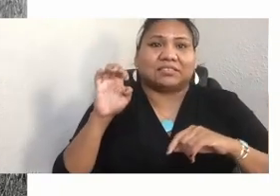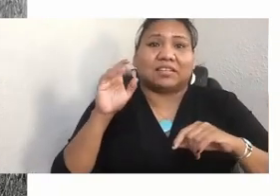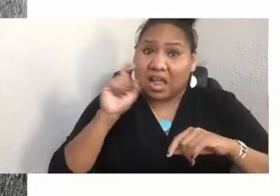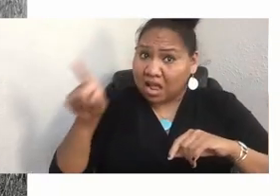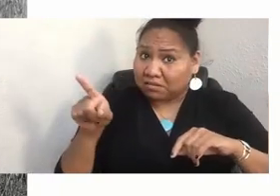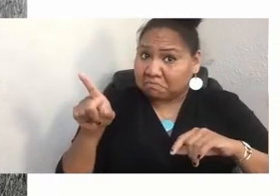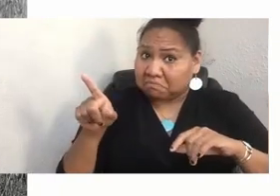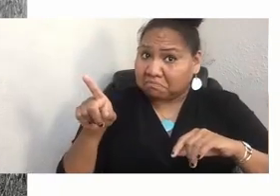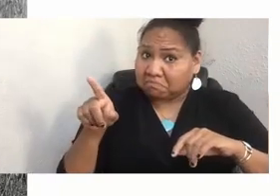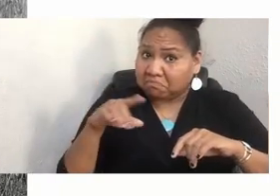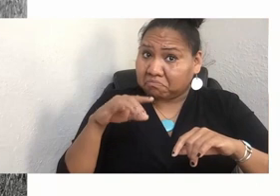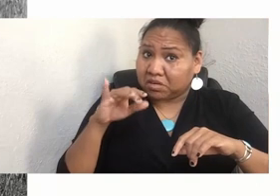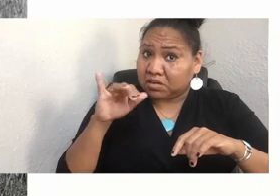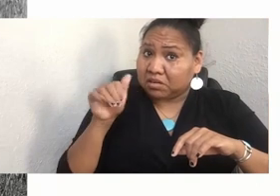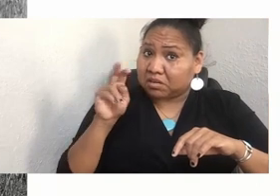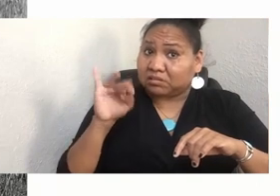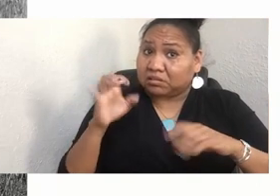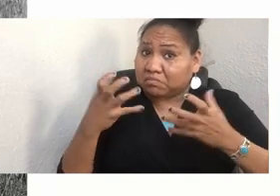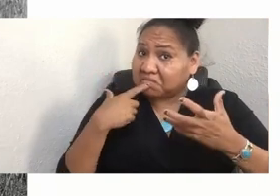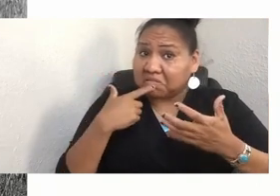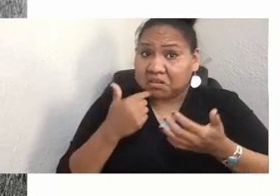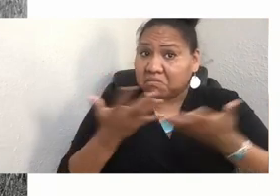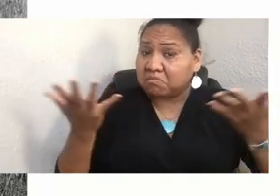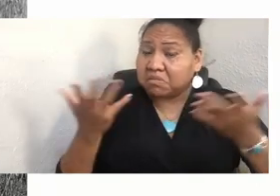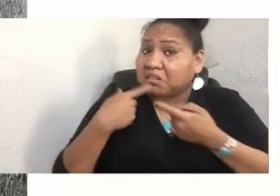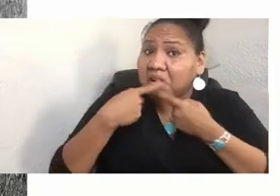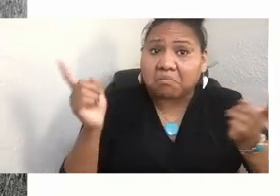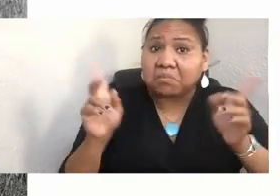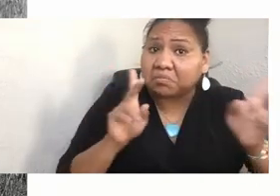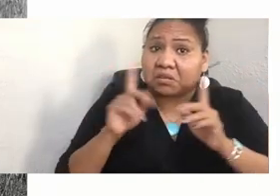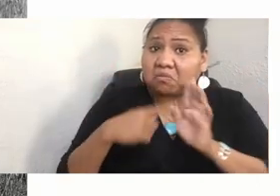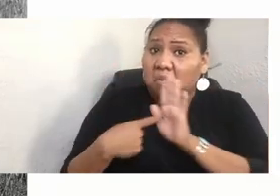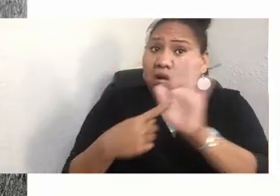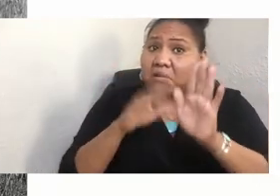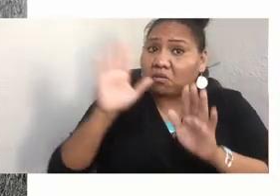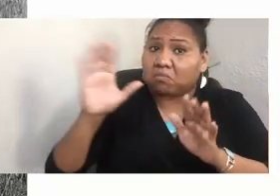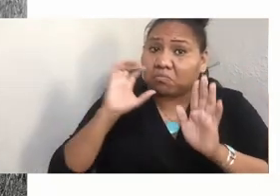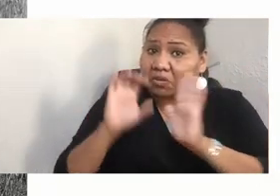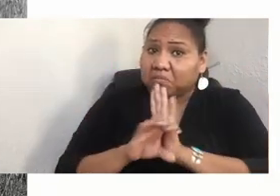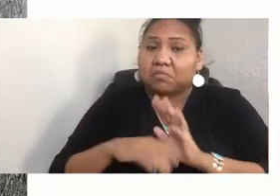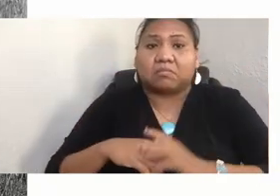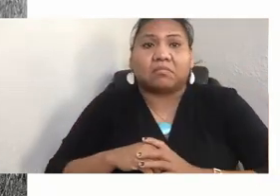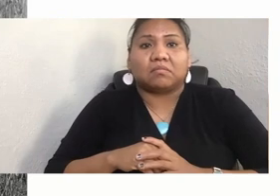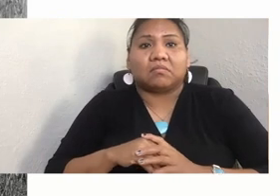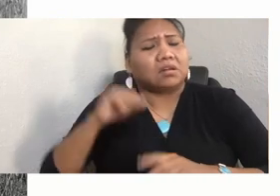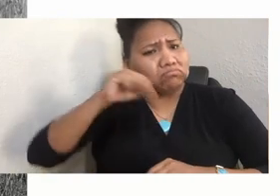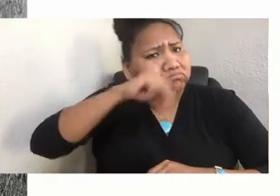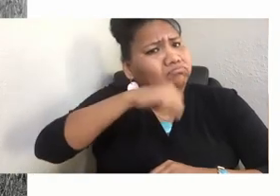you want me to tell the people when I show them your photo? And Jennie said, yeah, I want you to tell them about what happened to my daughter.